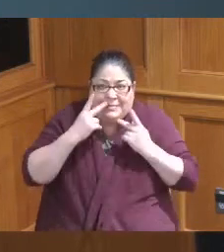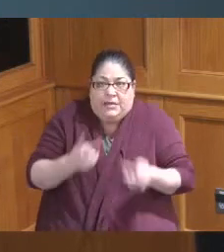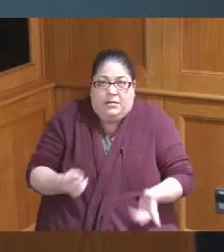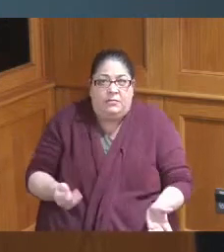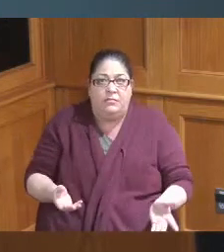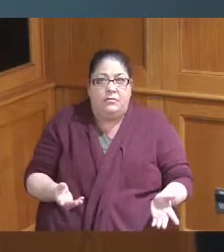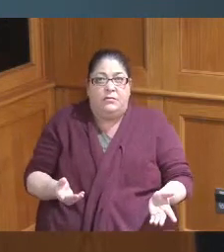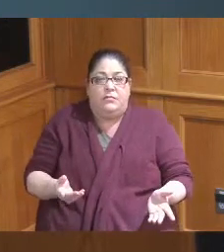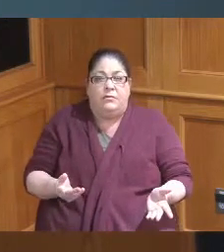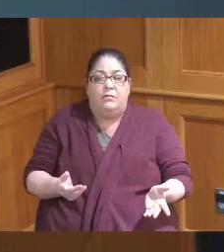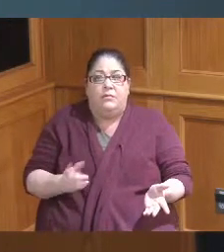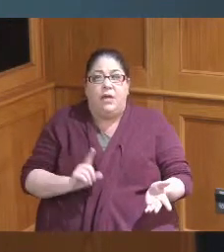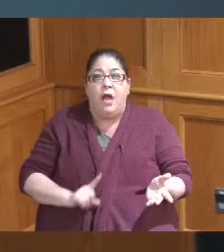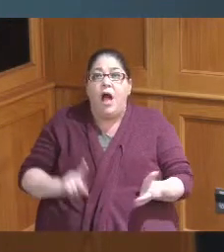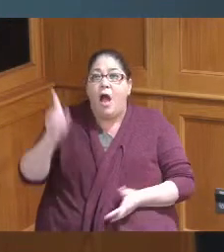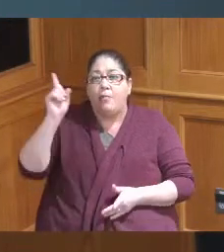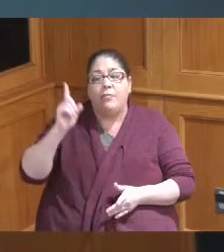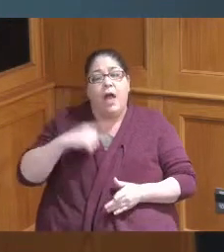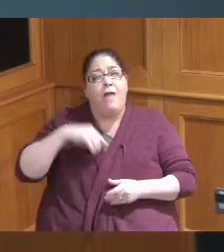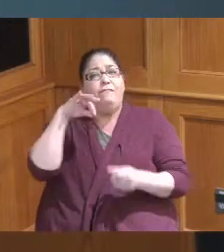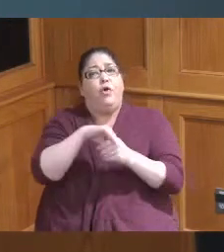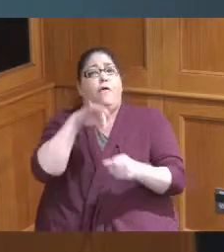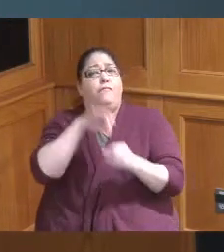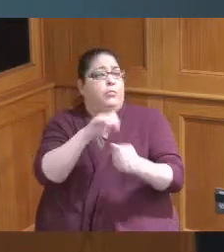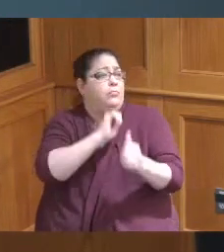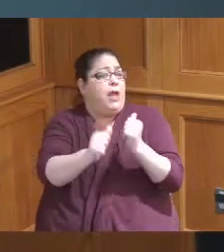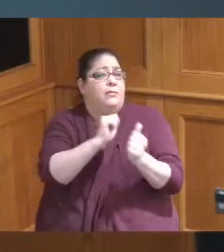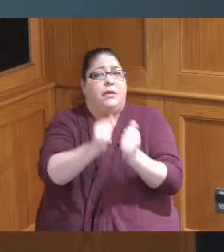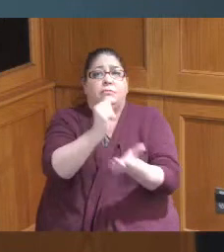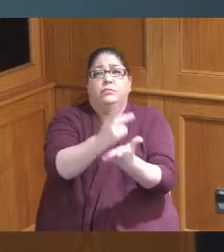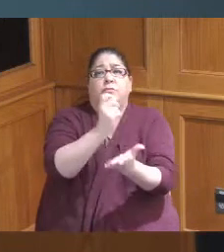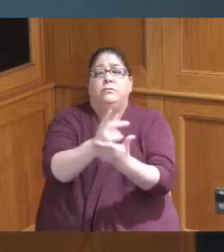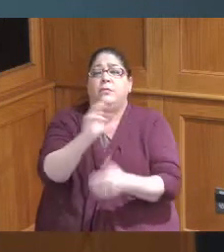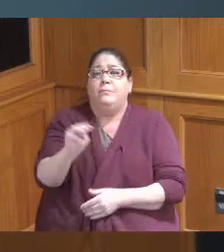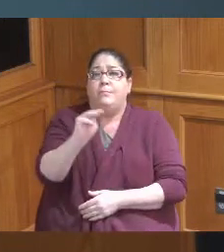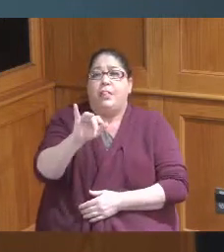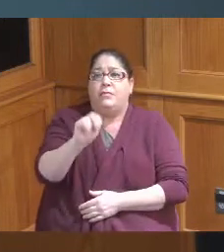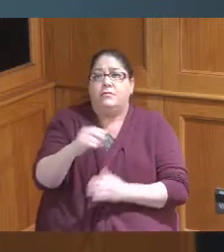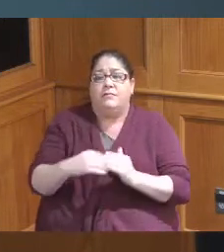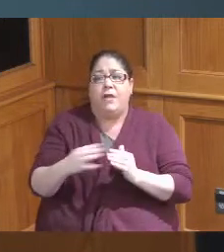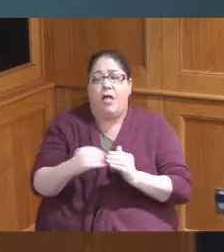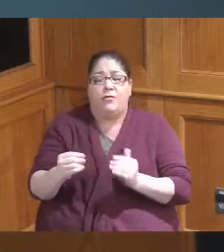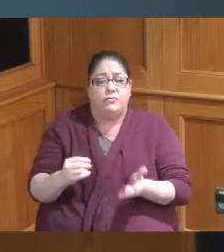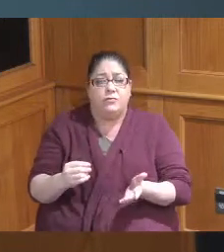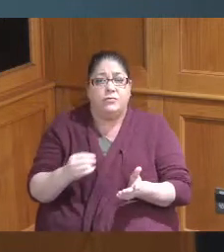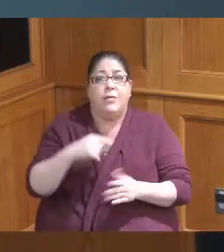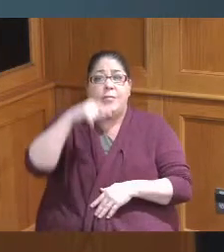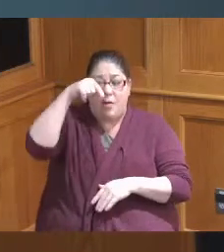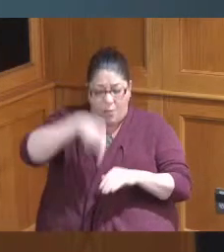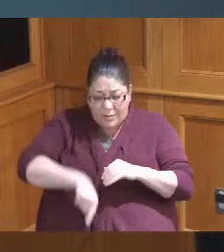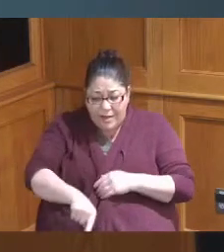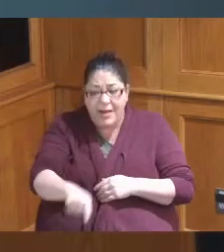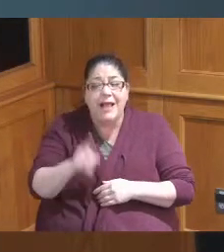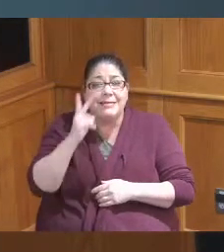for millions and downstairs I got lots of people walking around I do see people sweeping I do see